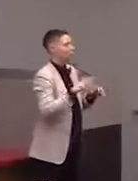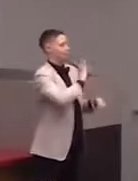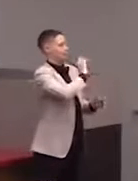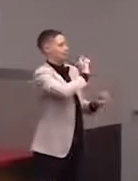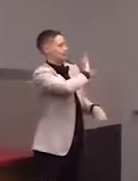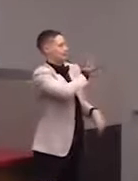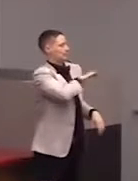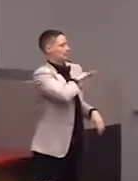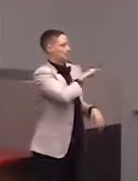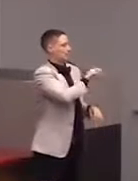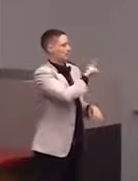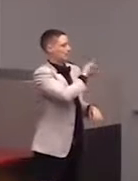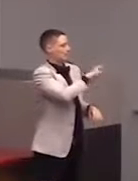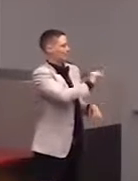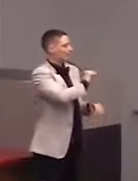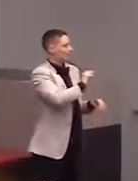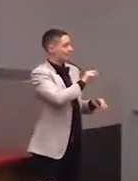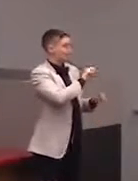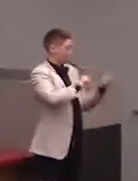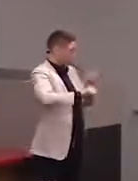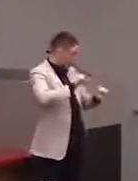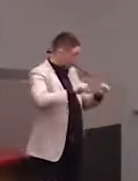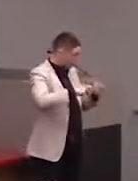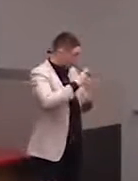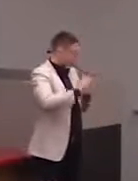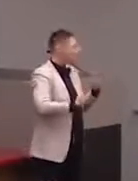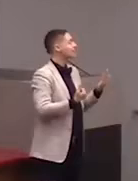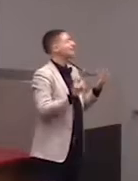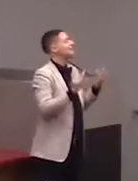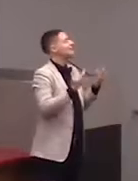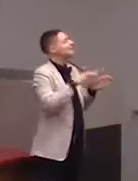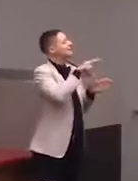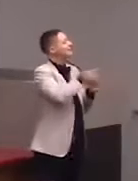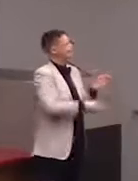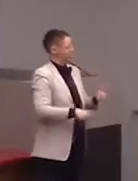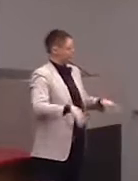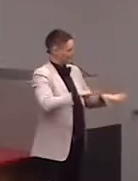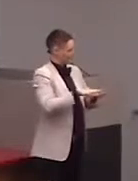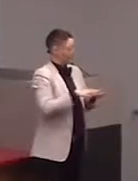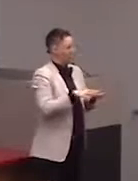where we walk around the cemetery and we listen for bats and it's super cool.